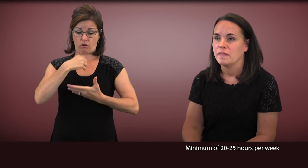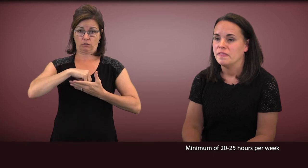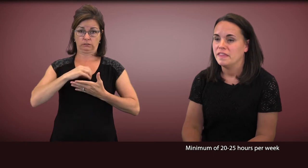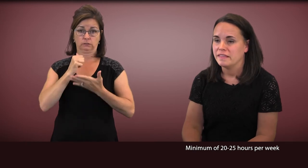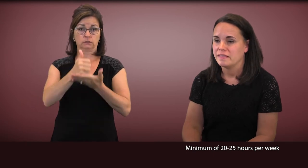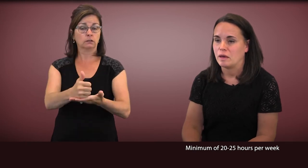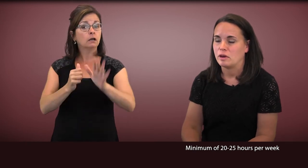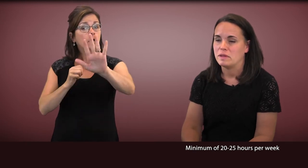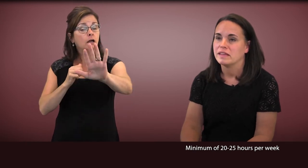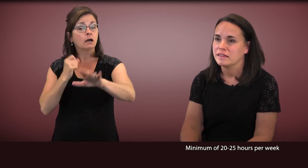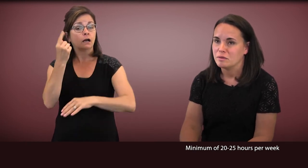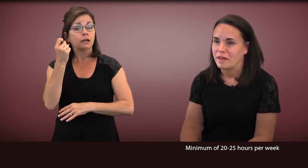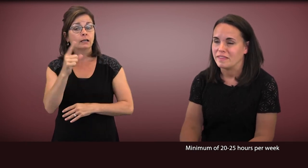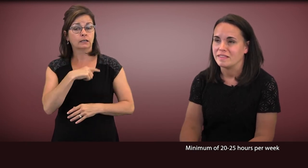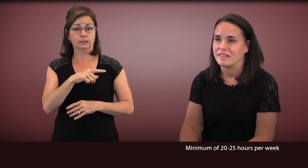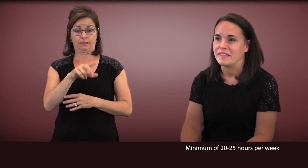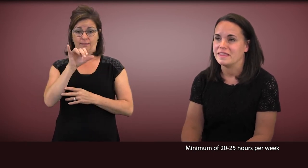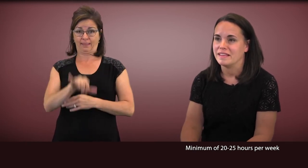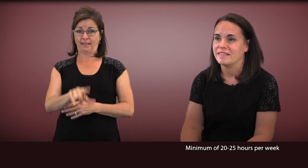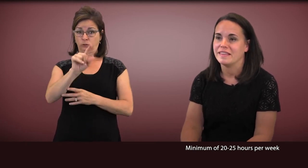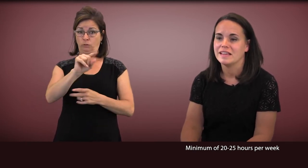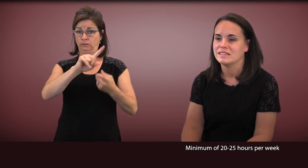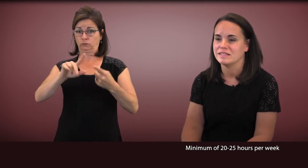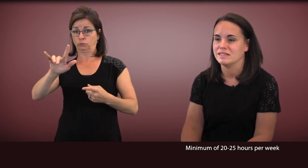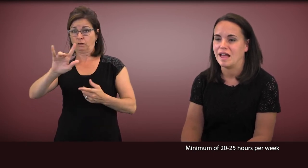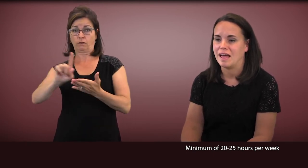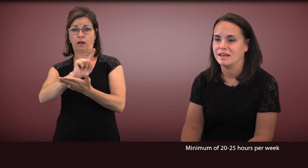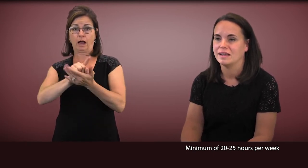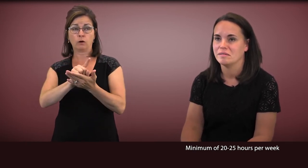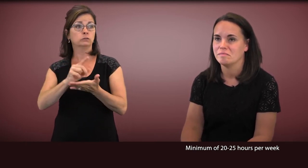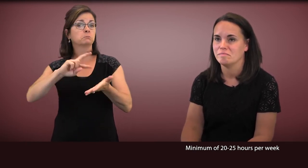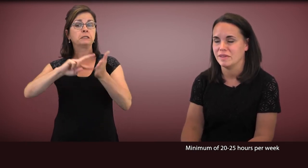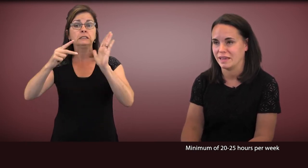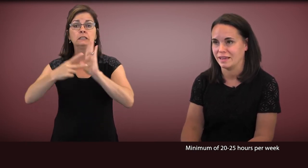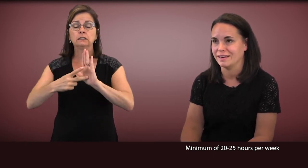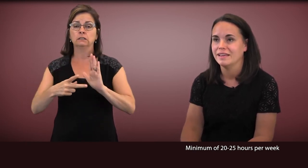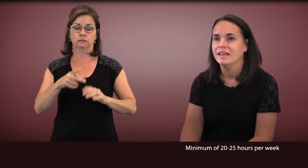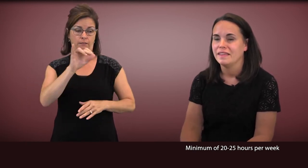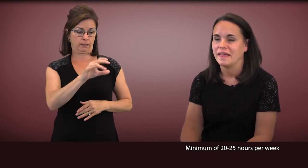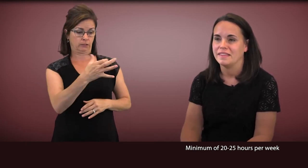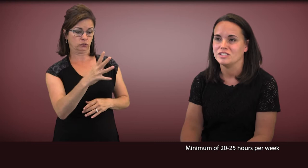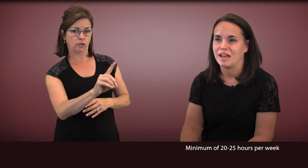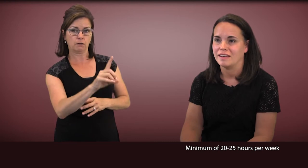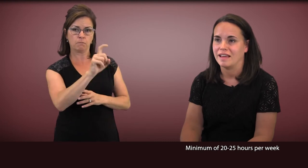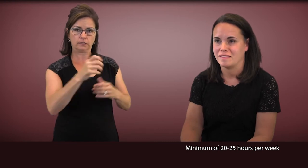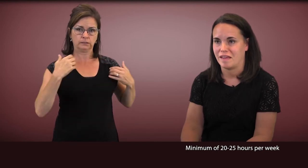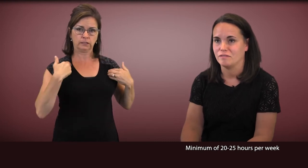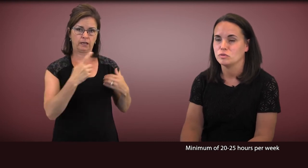Now, I want to be clear about this. This does not mean that the child has to have